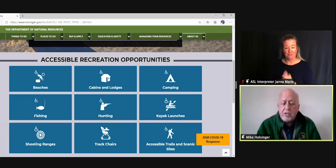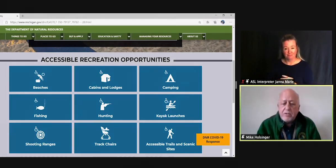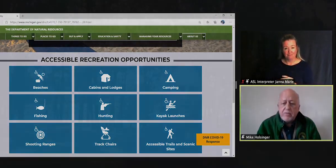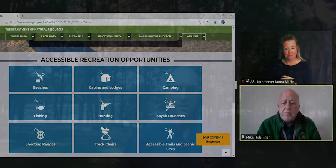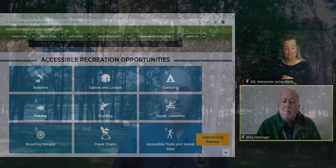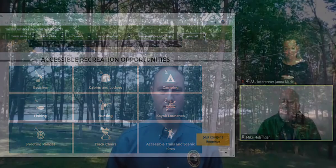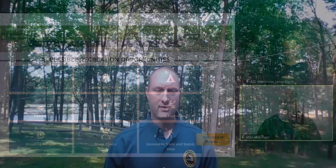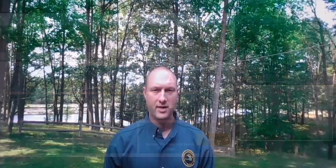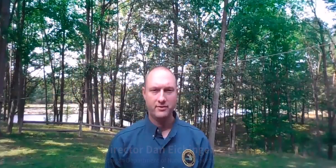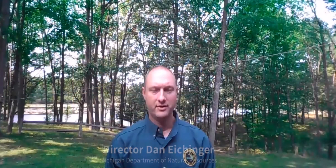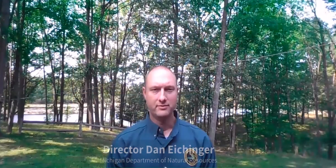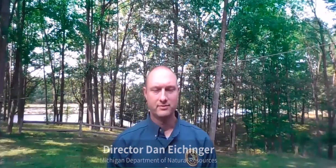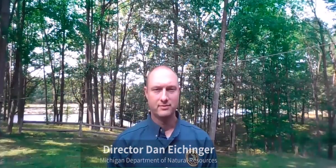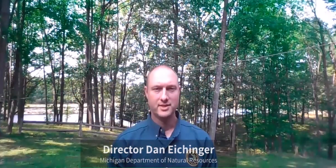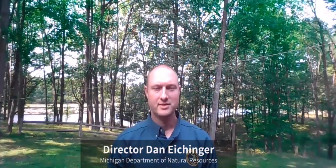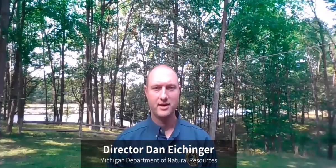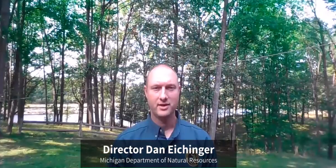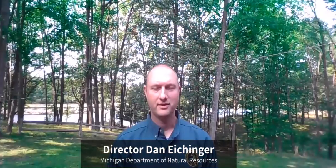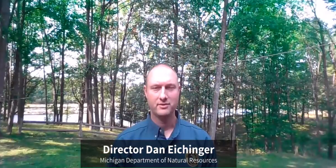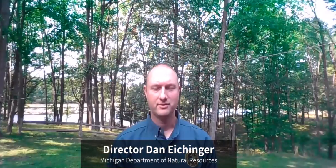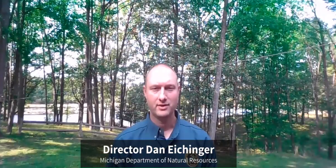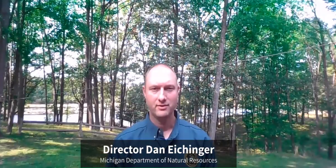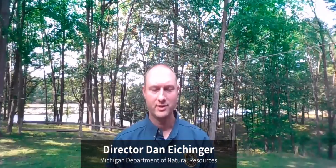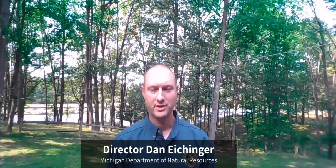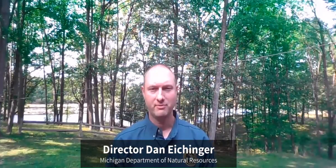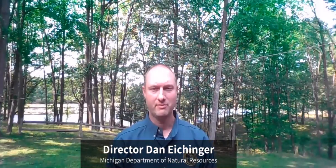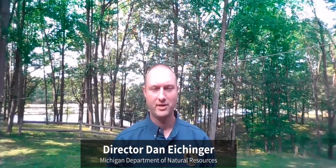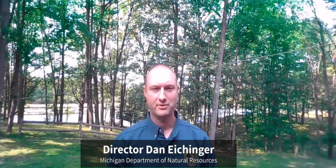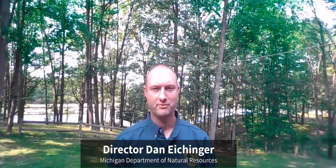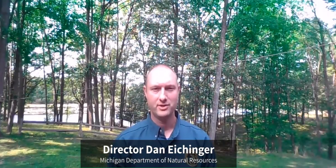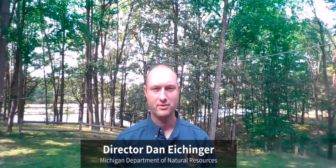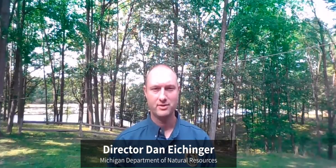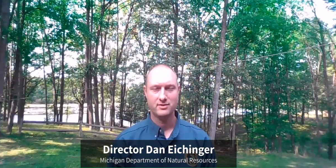Good afternoon, this is Dan Eichinger, Director of the Michigan Department of Natural Resources.